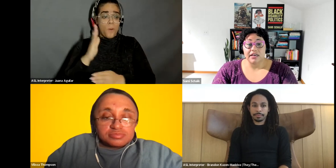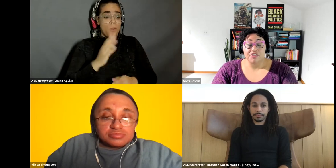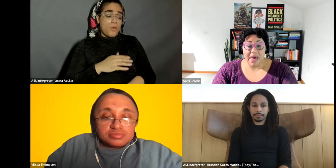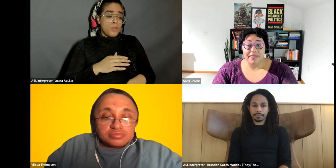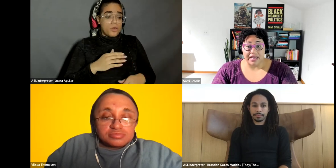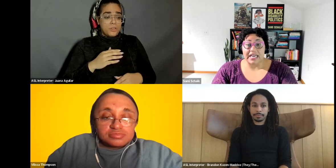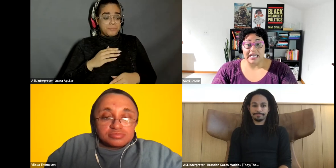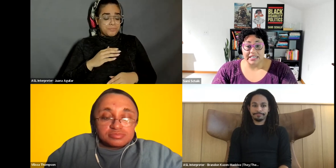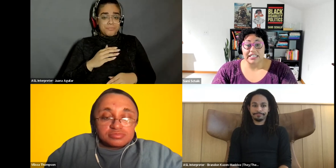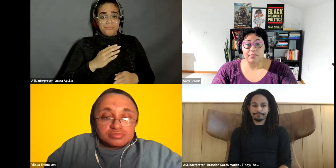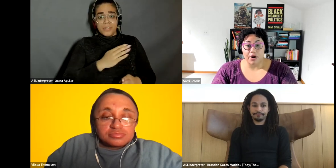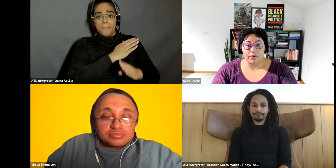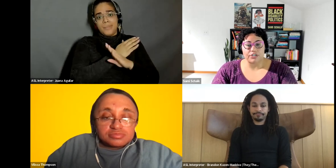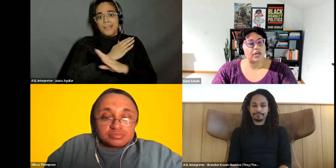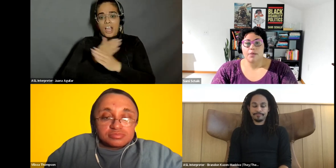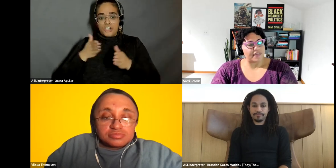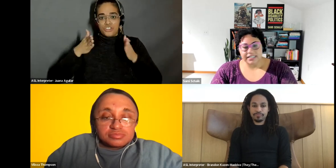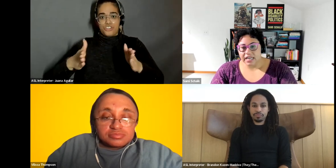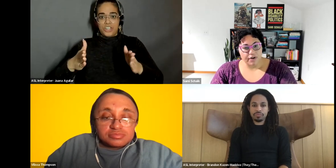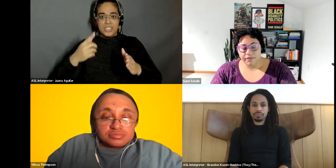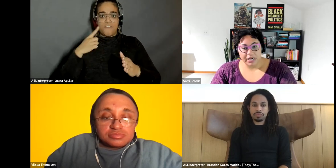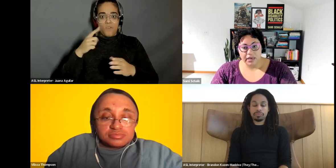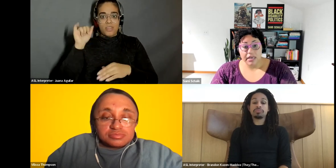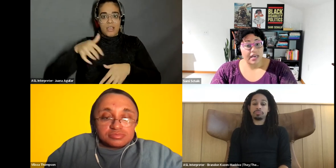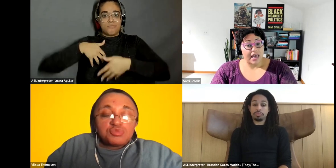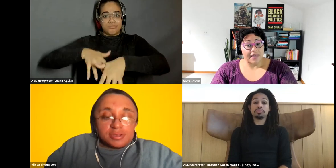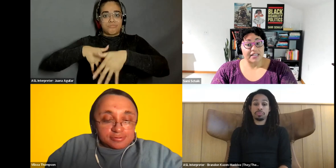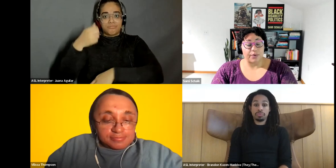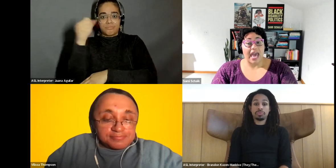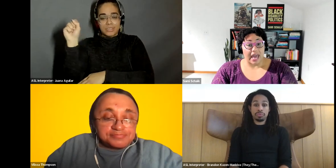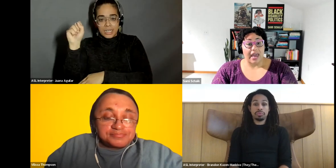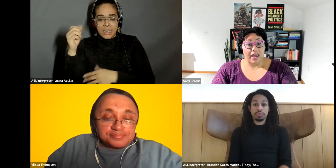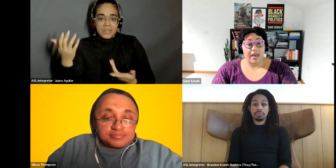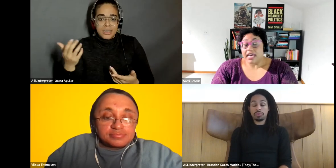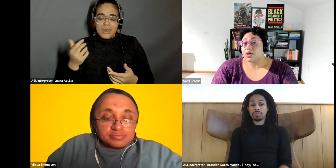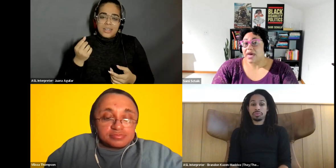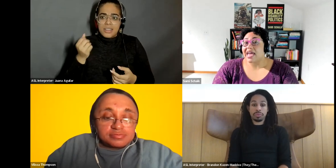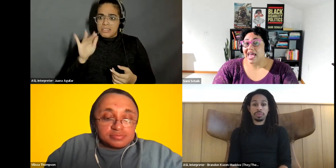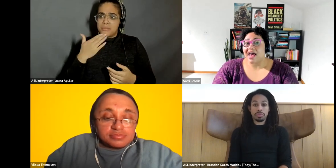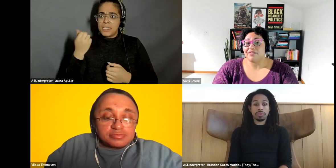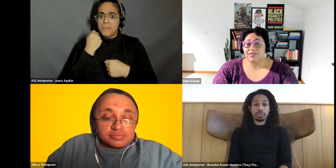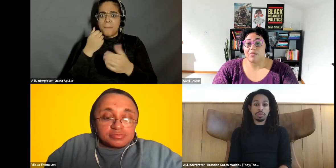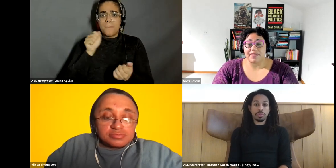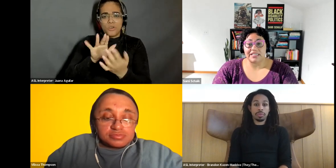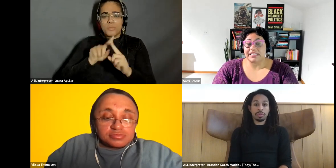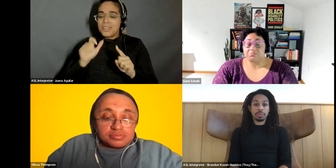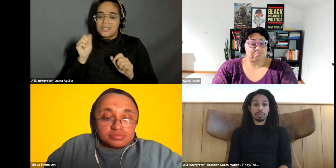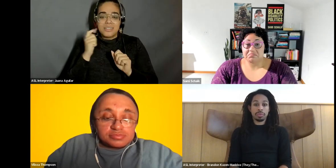Sami Schalk: the method. It is the approach. But that's not for everybody. And that's okay. It's okay to have different methods that